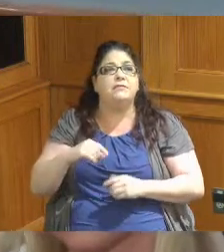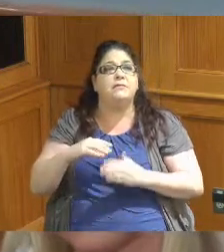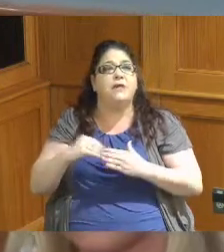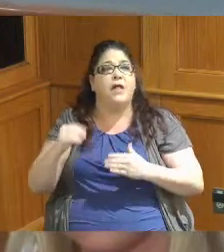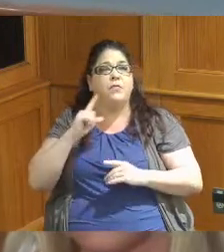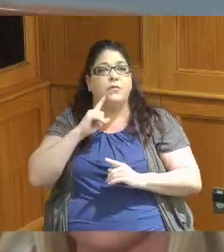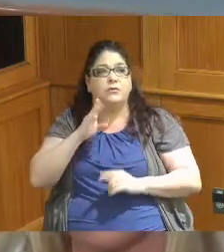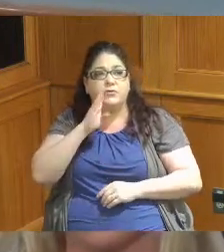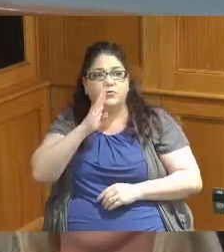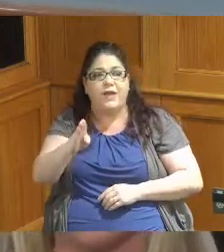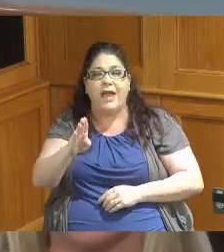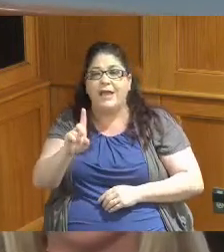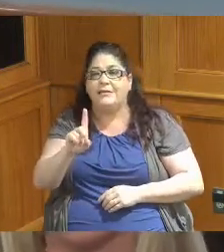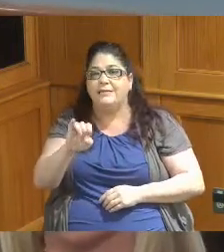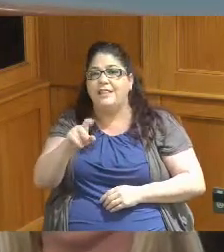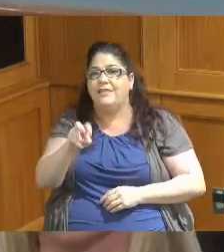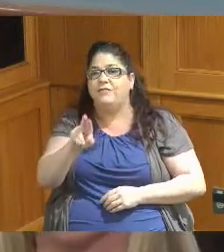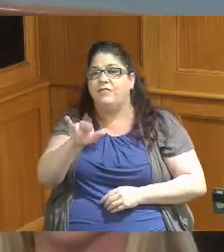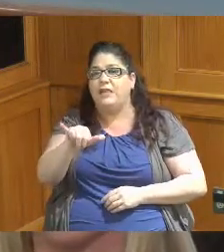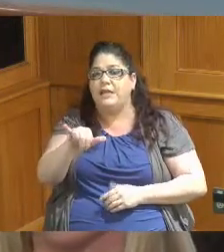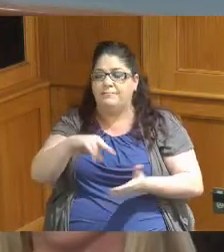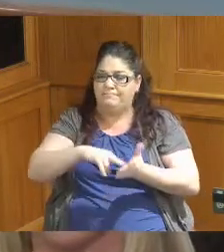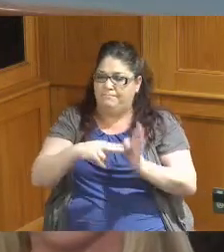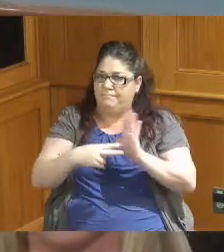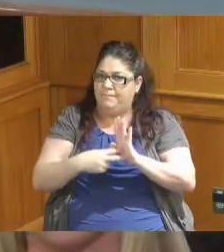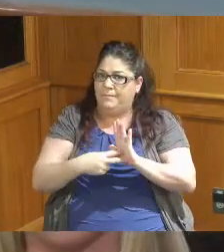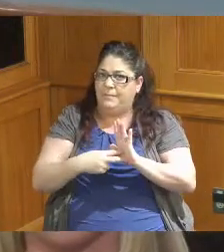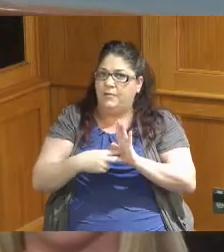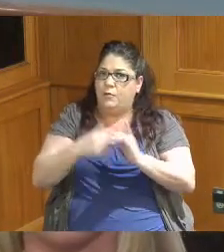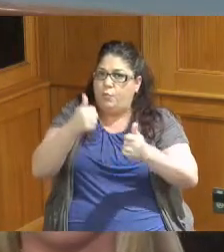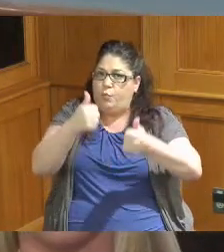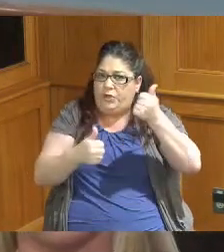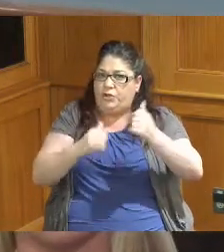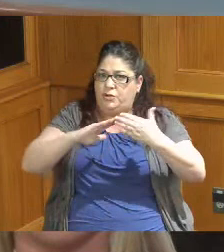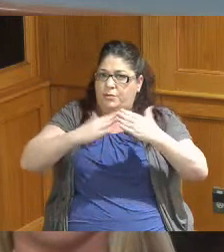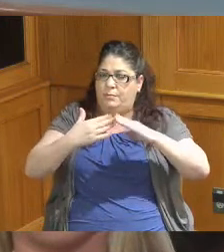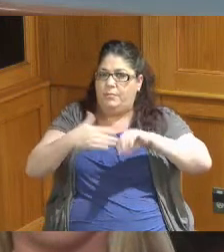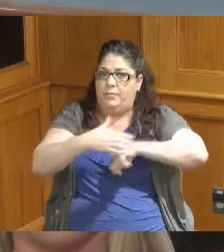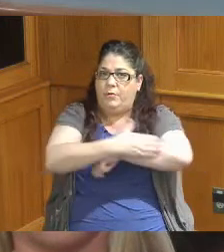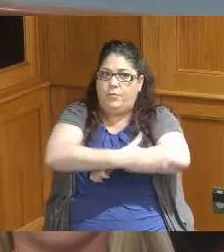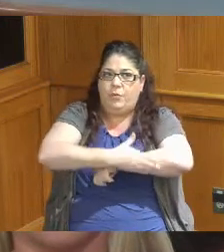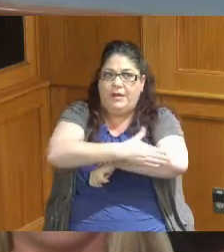our Direct Delivery and we're identifying exactly which communities we do Direct Delivery for about